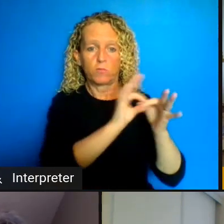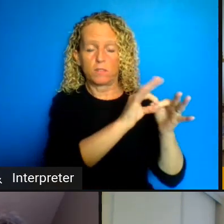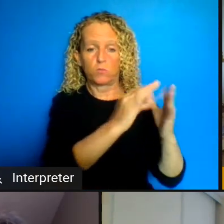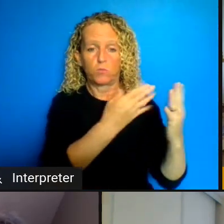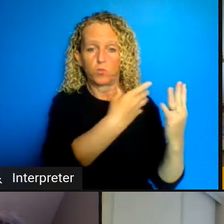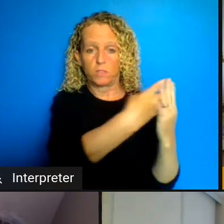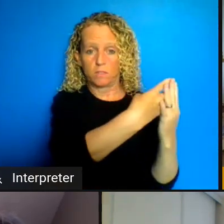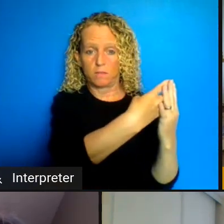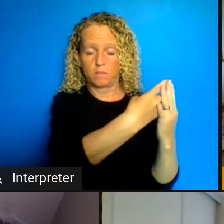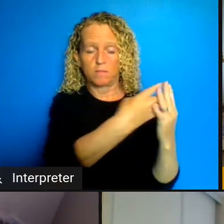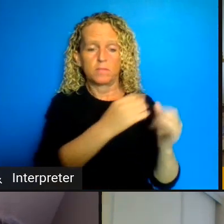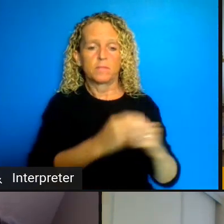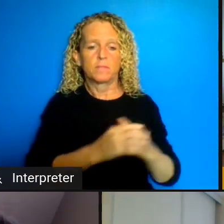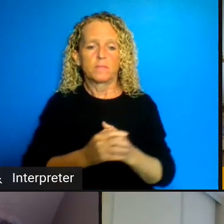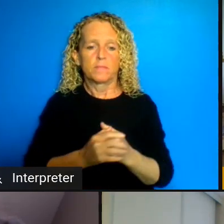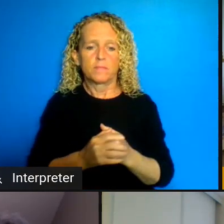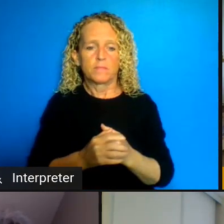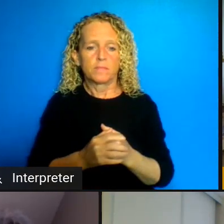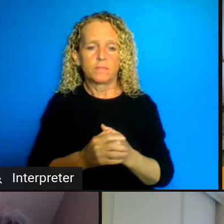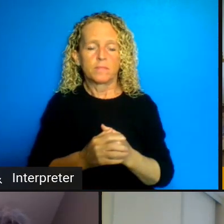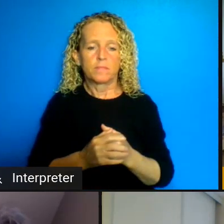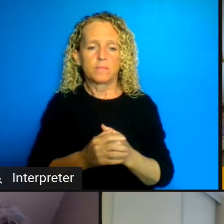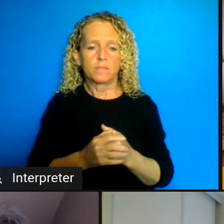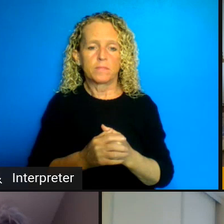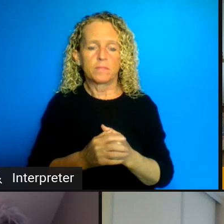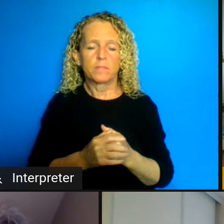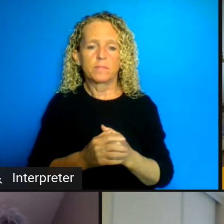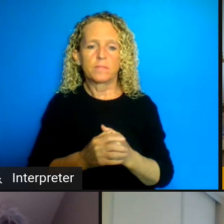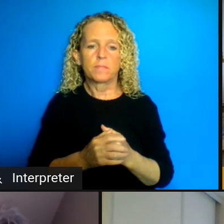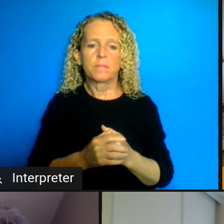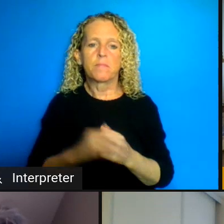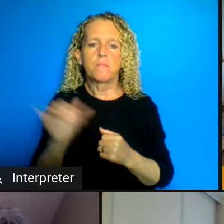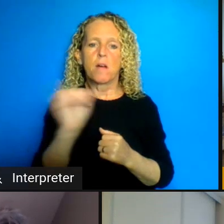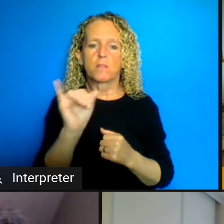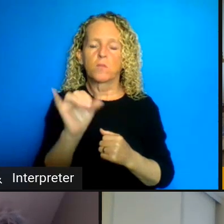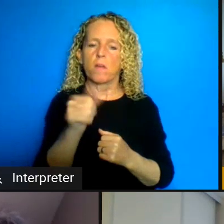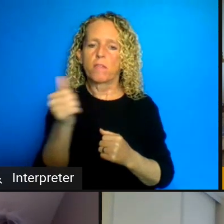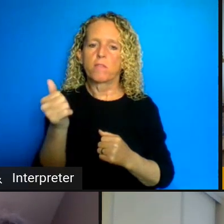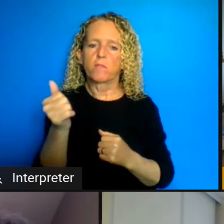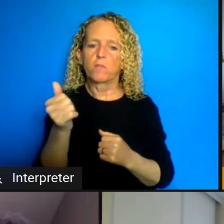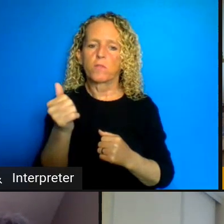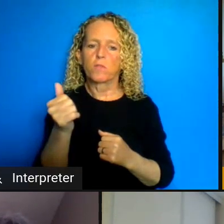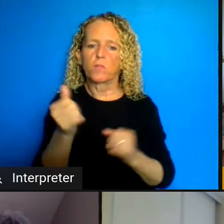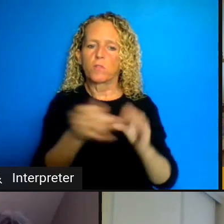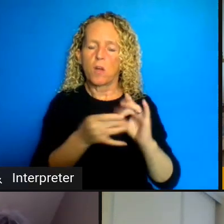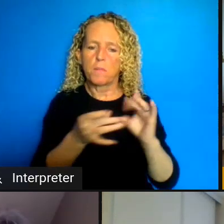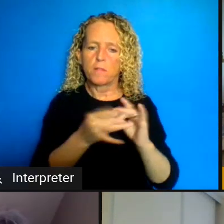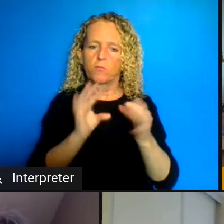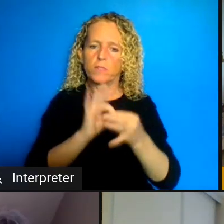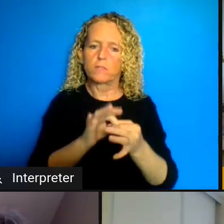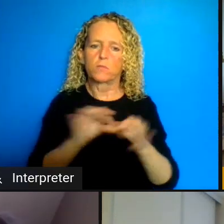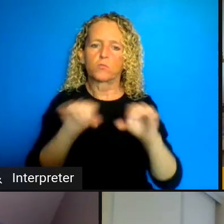the complimentary focus that came out of all of our talks on socio-economic supports